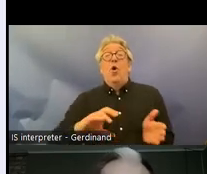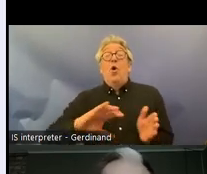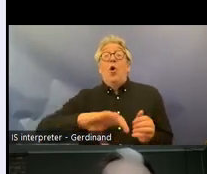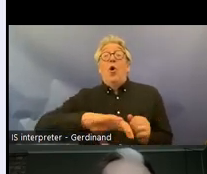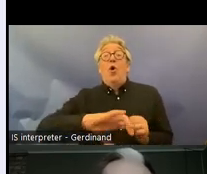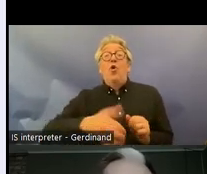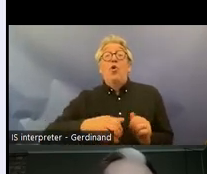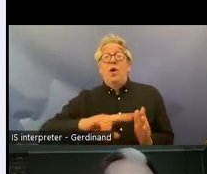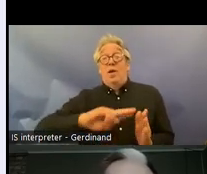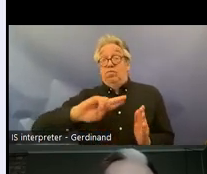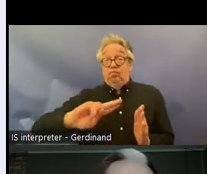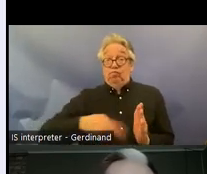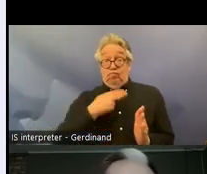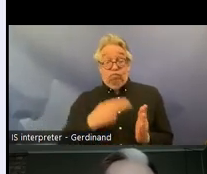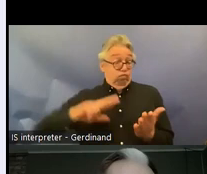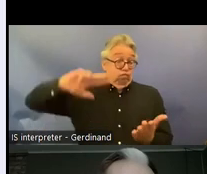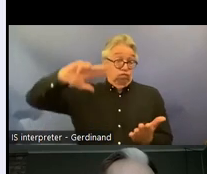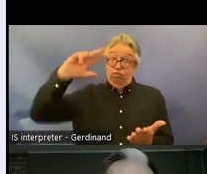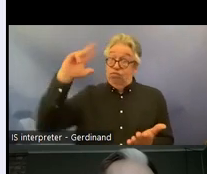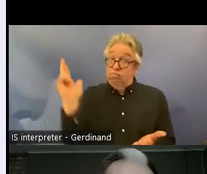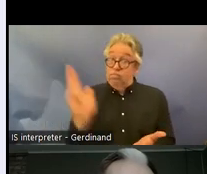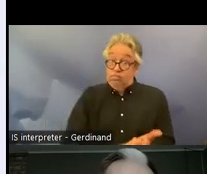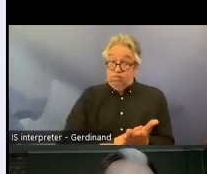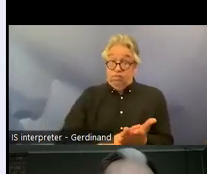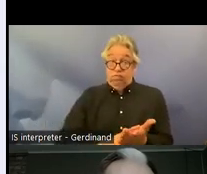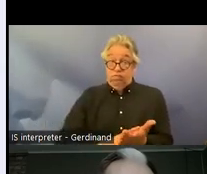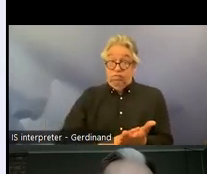binding upon ratification so this is the case for